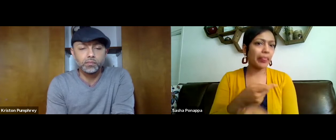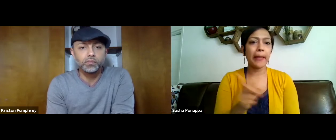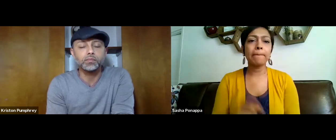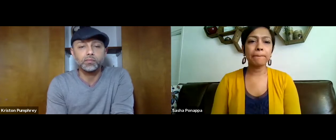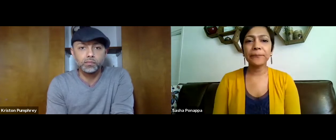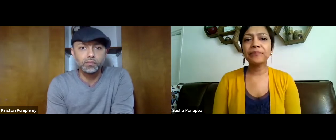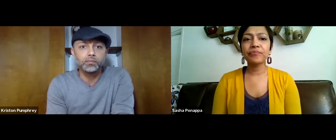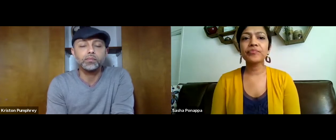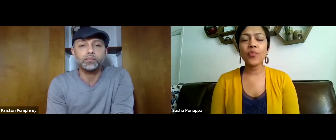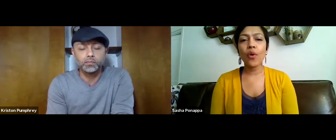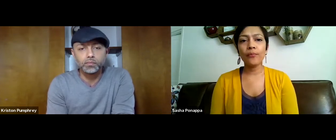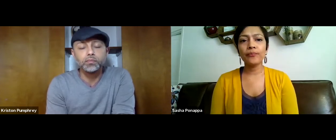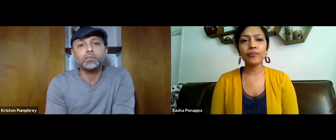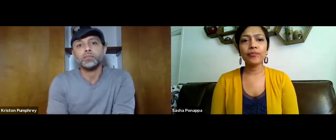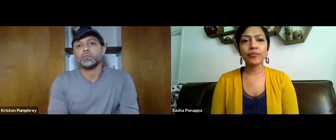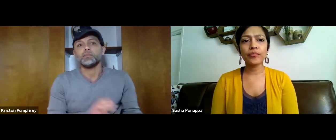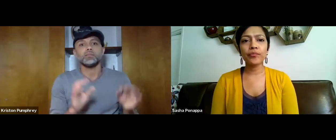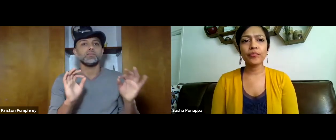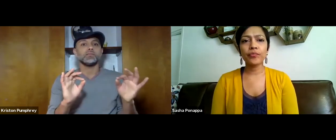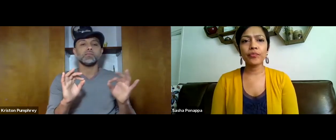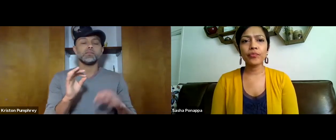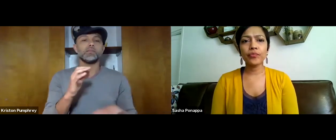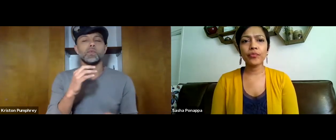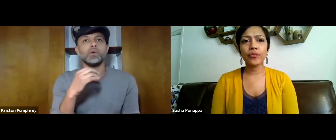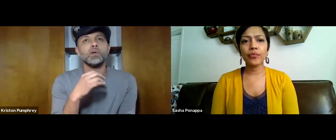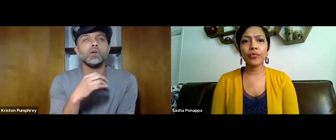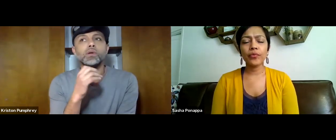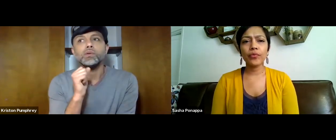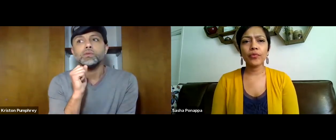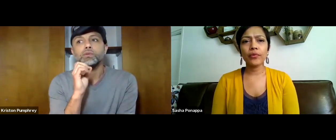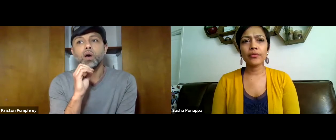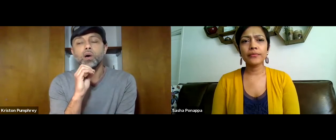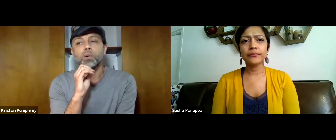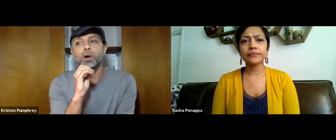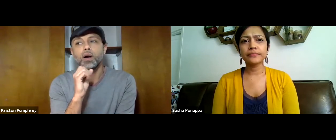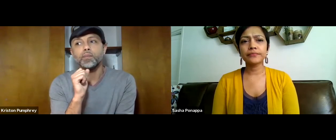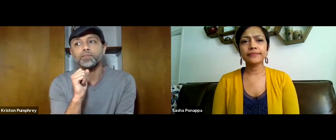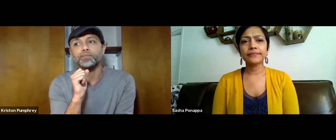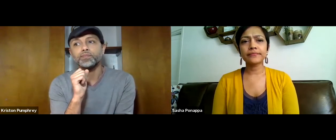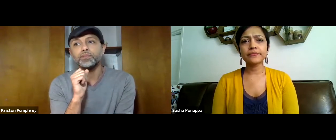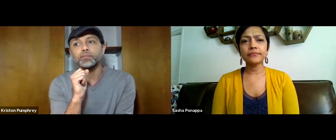for an emergency fund to help with those organizations.